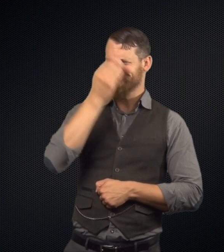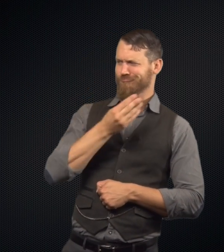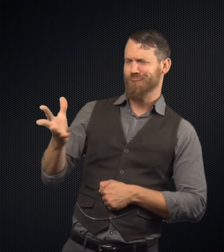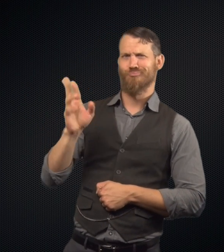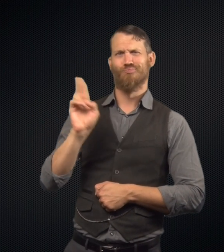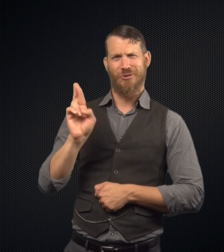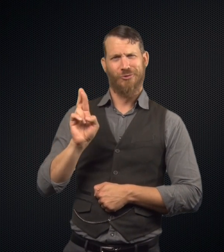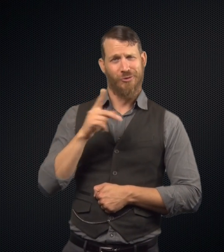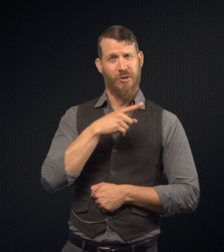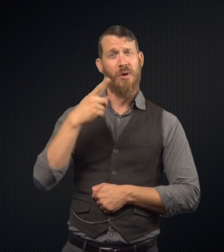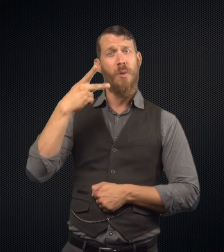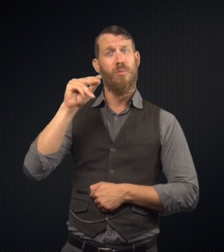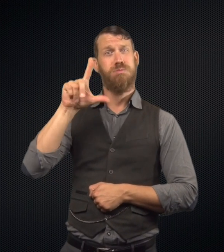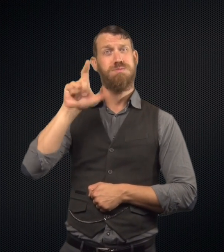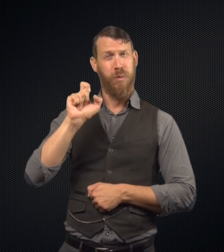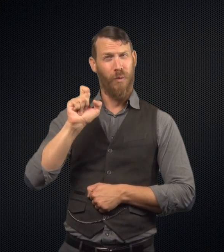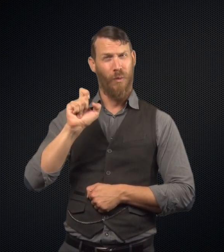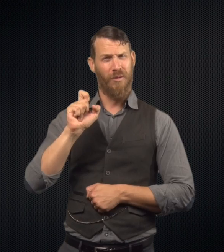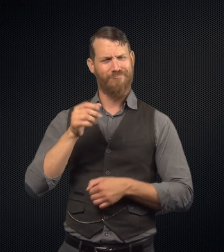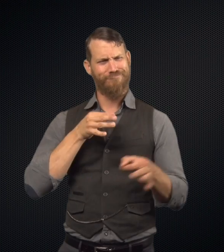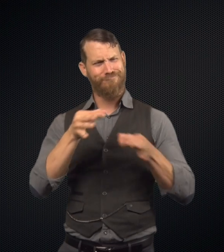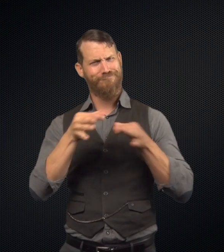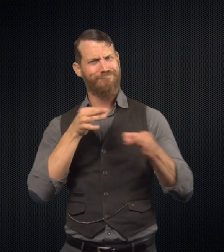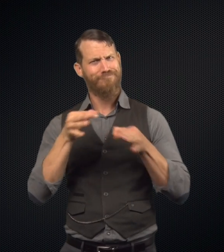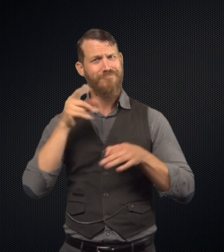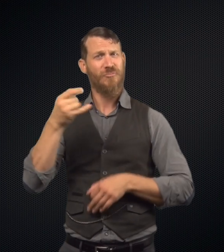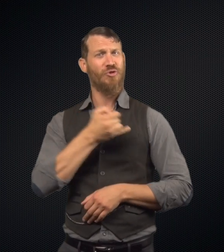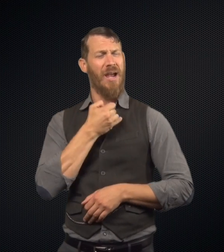Mr Utterson tells Mr Enfield that Mr.Poole